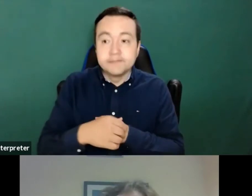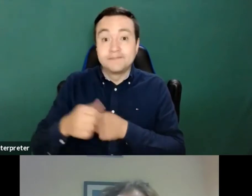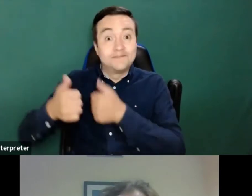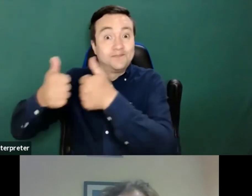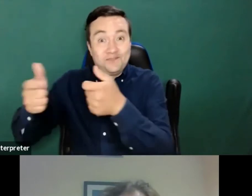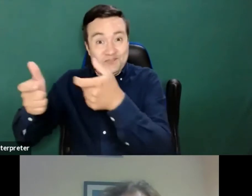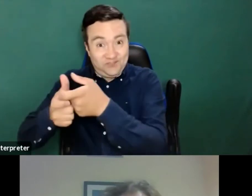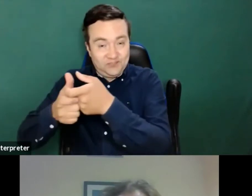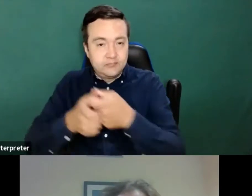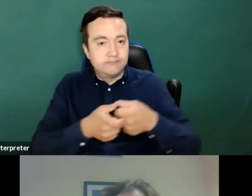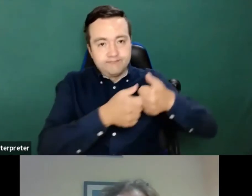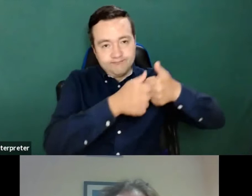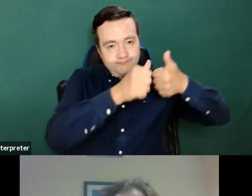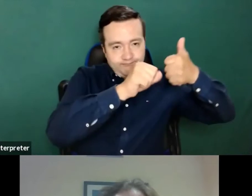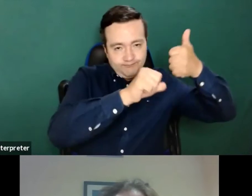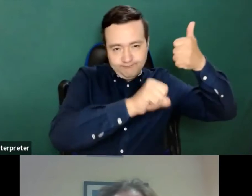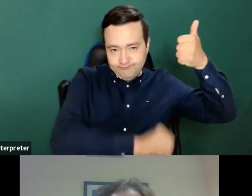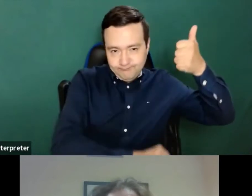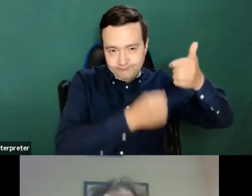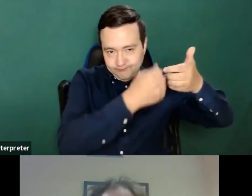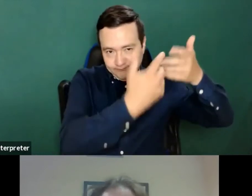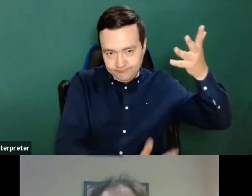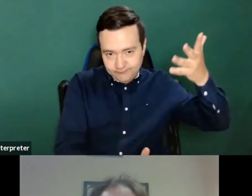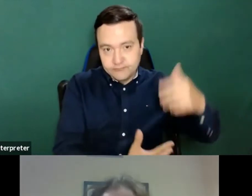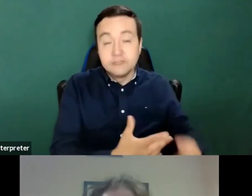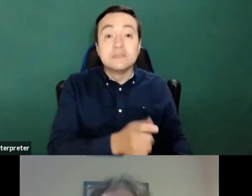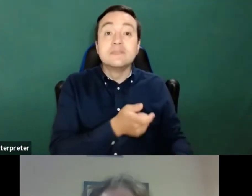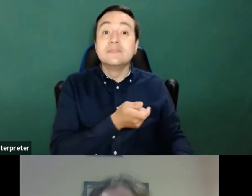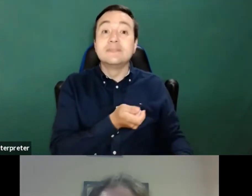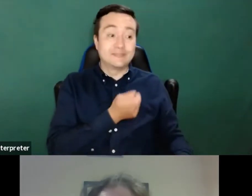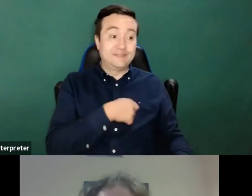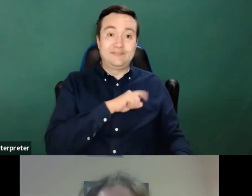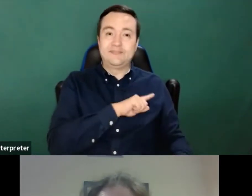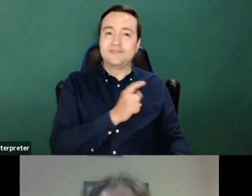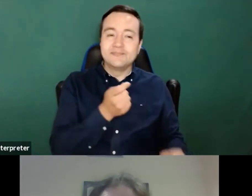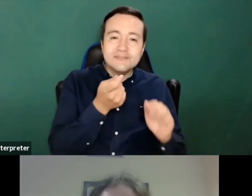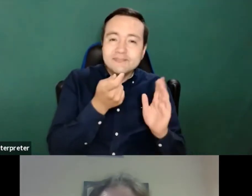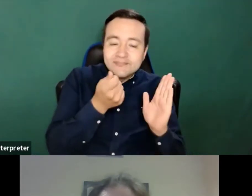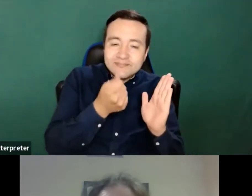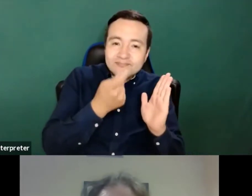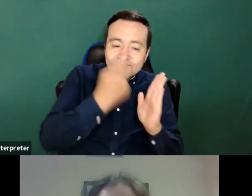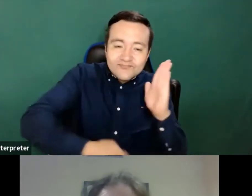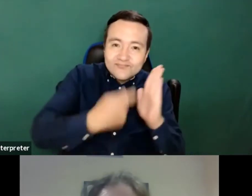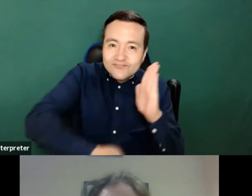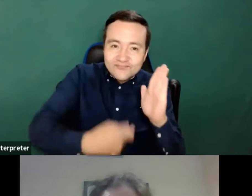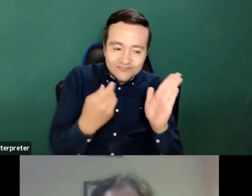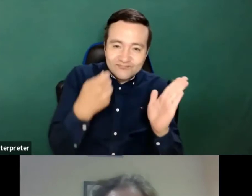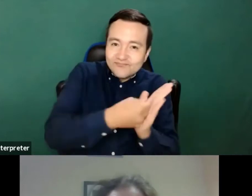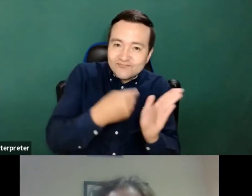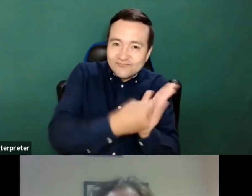On the very top is our Spanish task agency web page. I'm not going to go into details here.